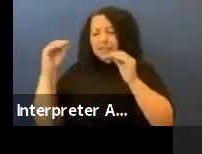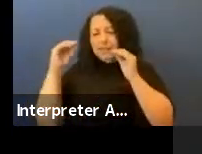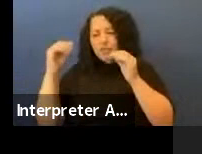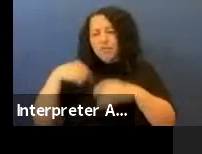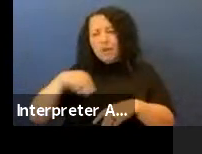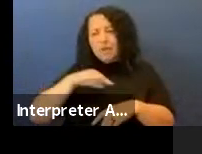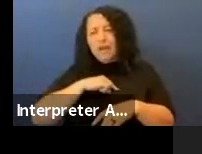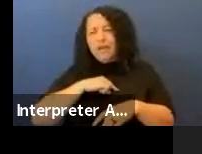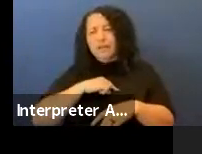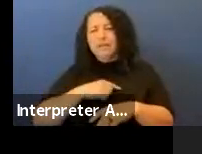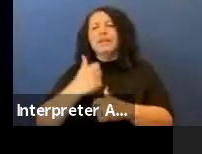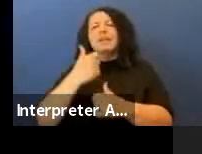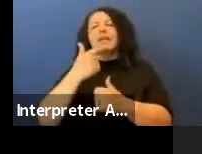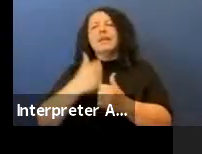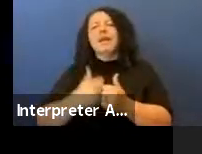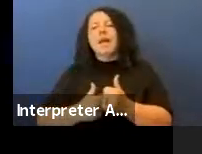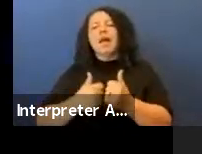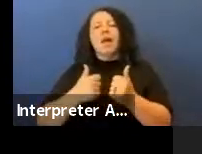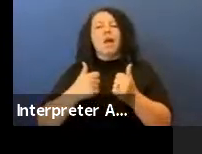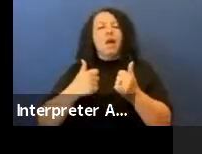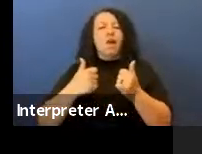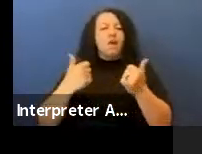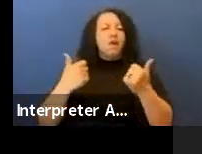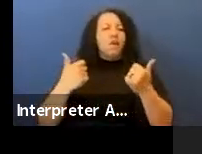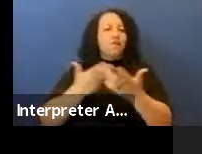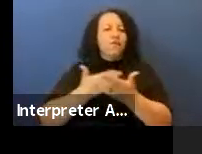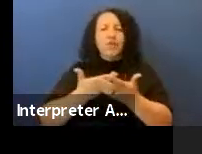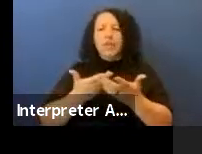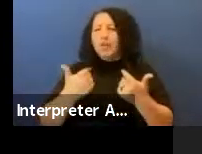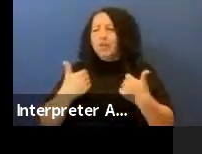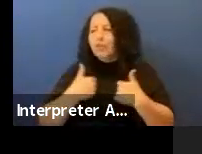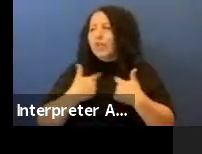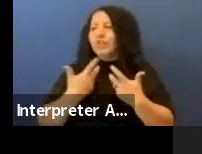every creature of the sacred, every creature of creation,